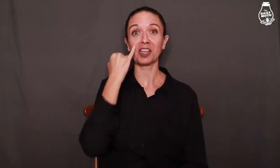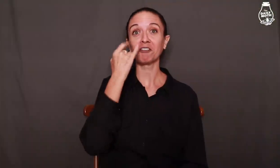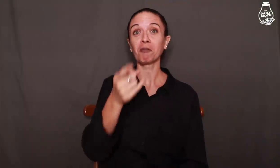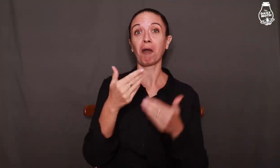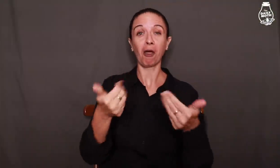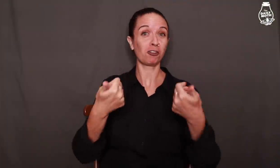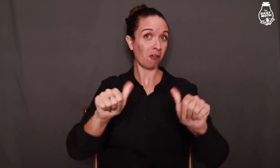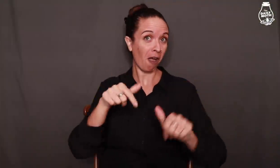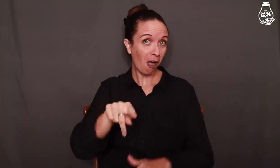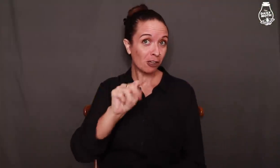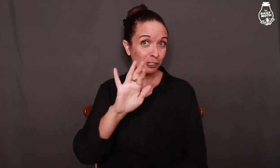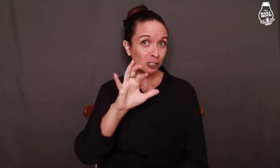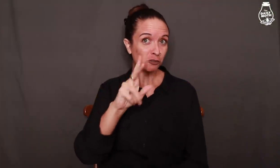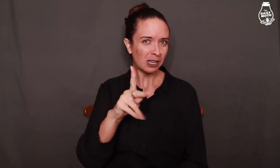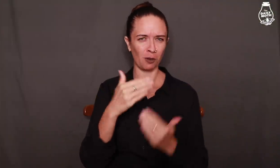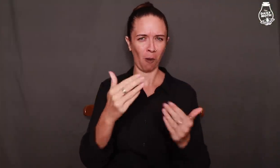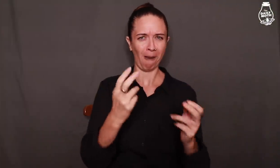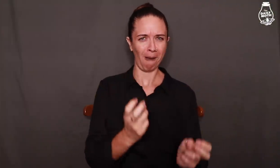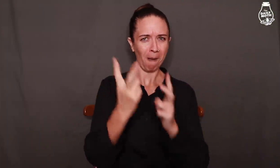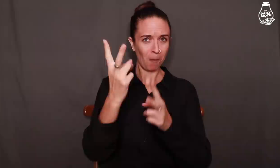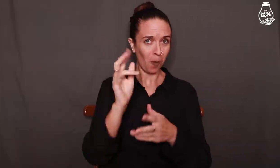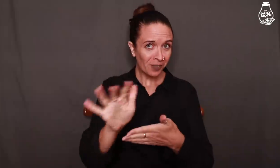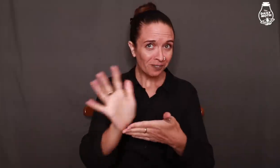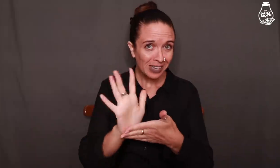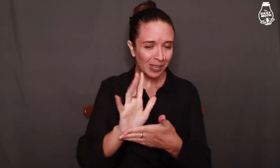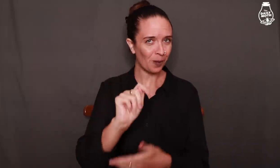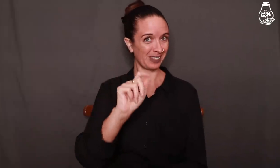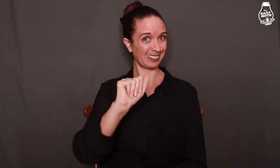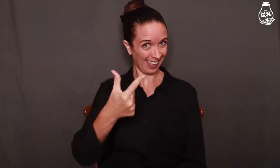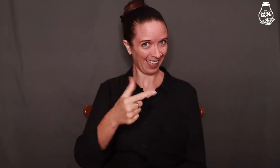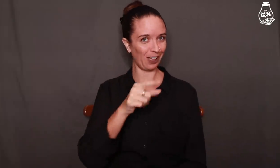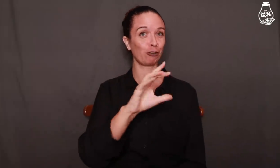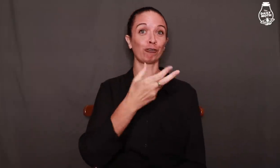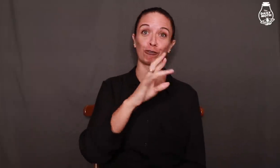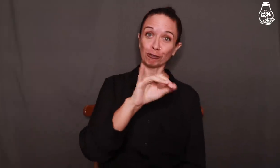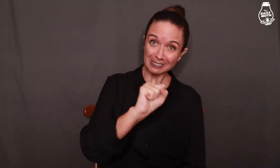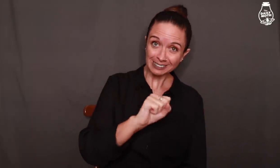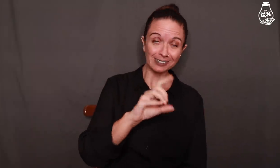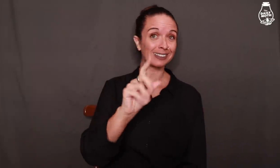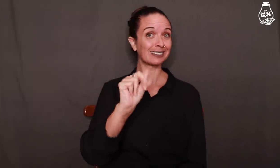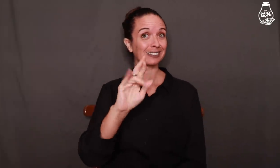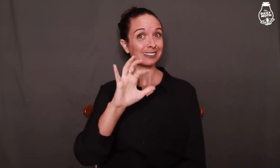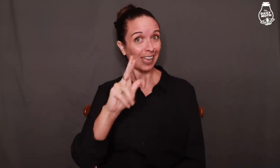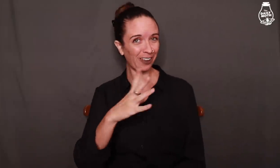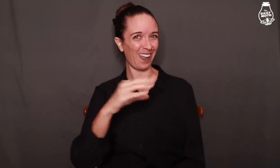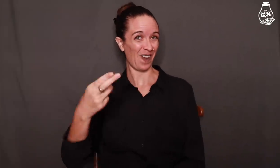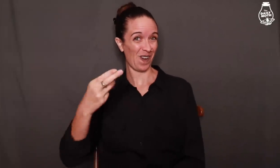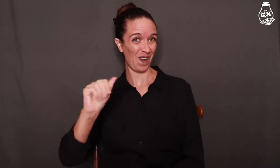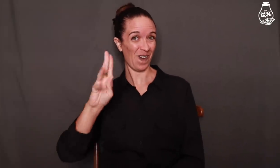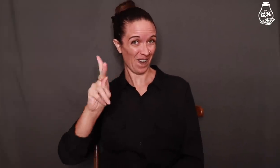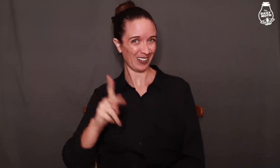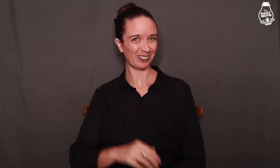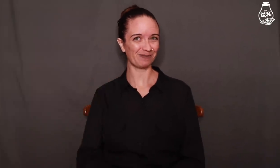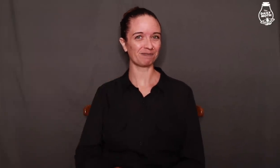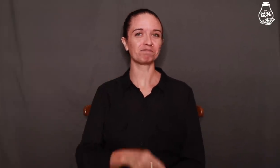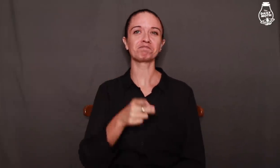If you try this trick, go ahead and upload the video and tag Chris, Darrick, and Hawk!